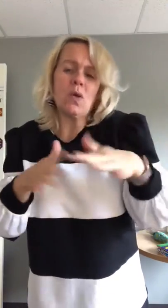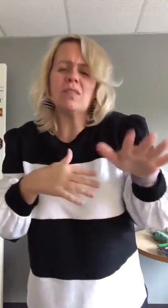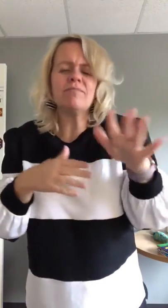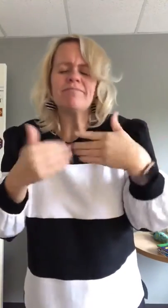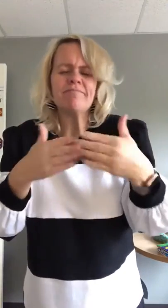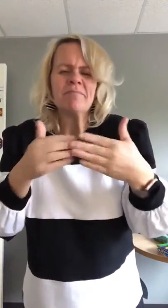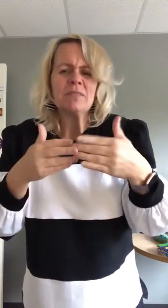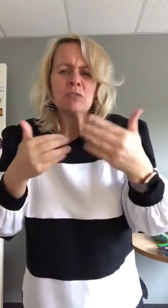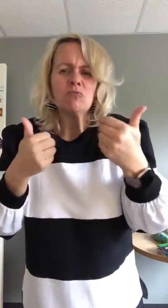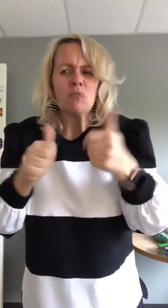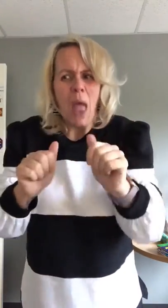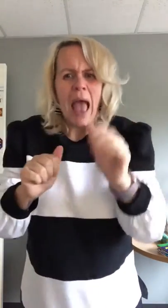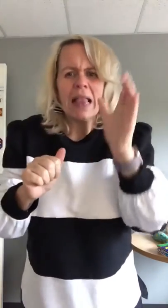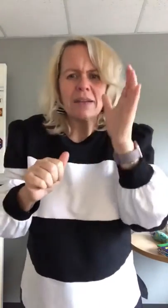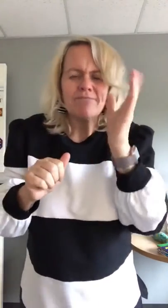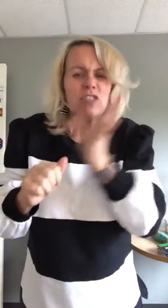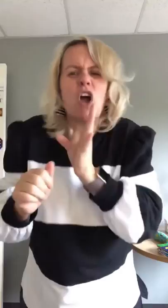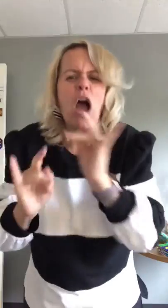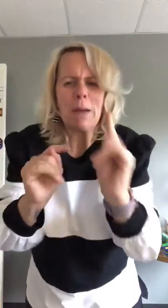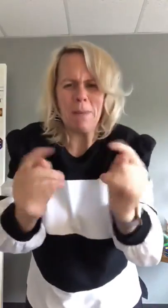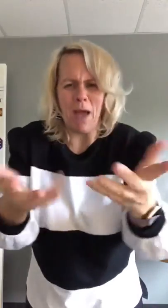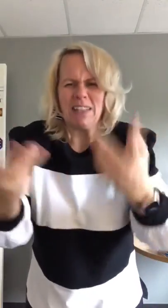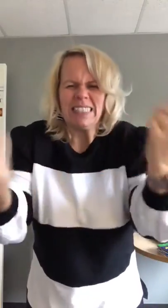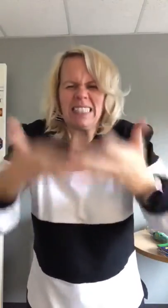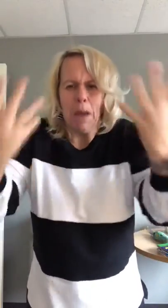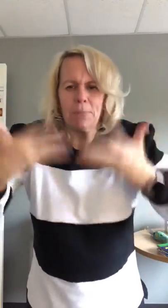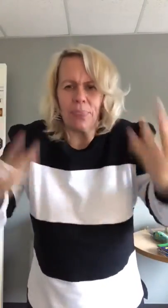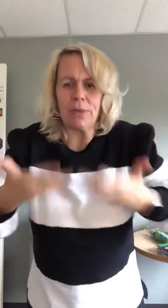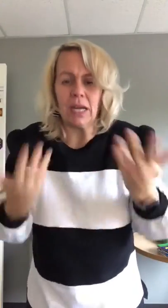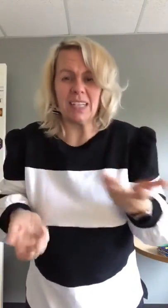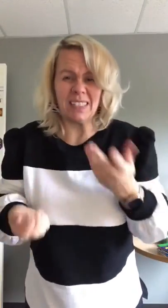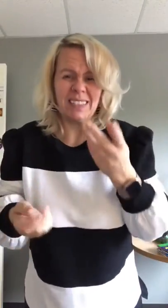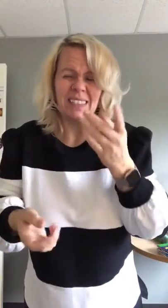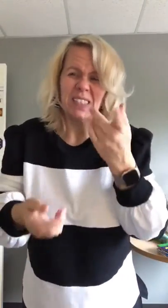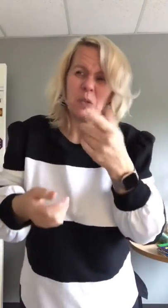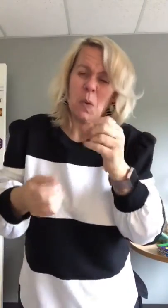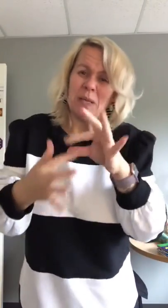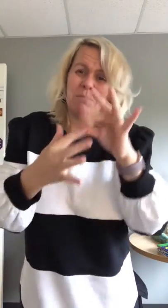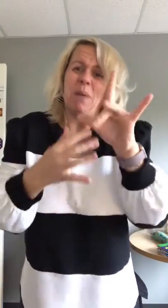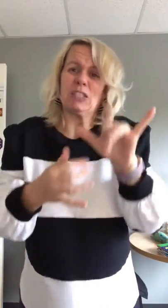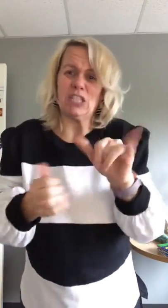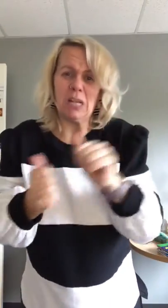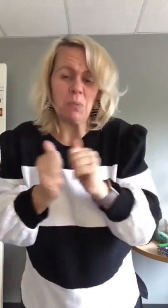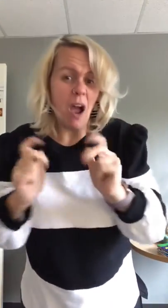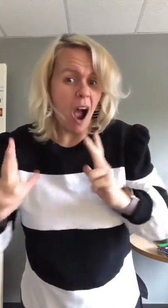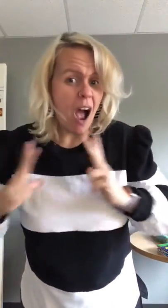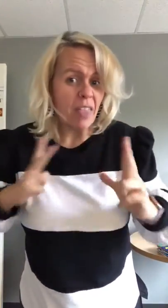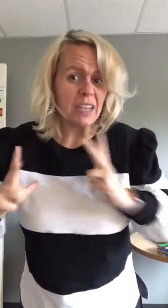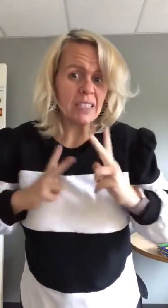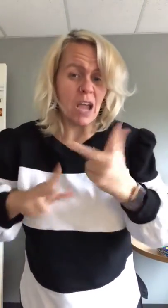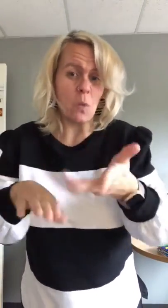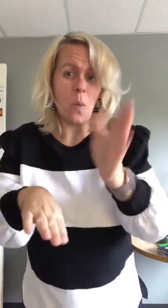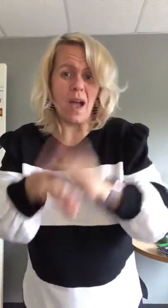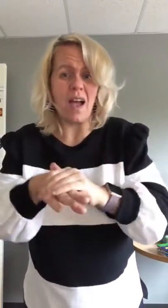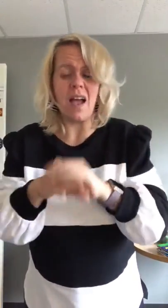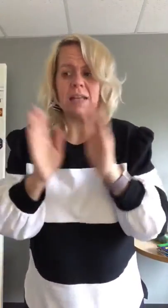don't worry about it, just try to talk about it. Just do something. Especially the holidays are approaching.